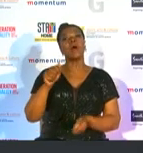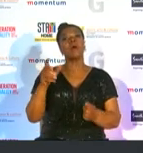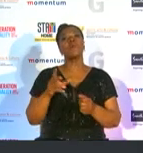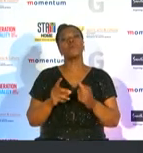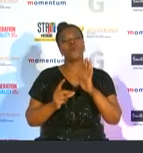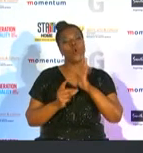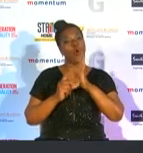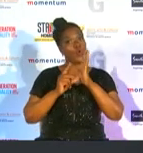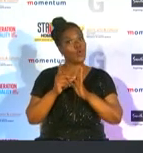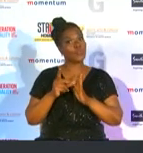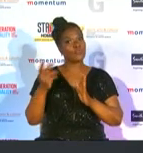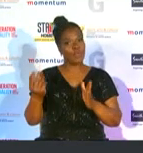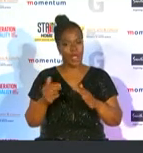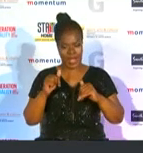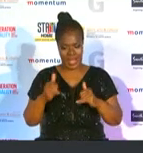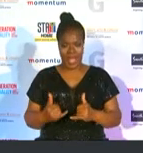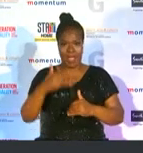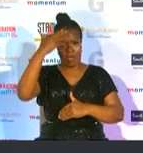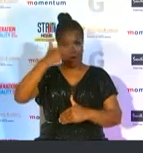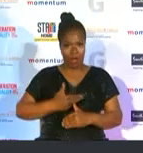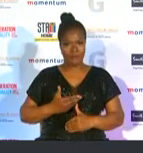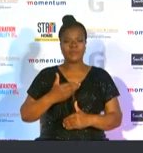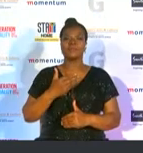the diverse team of strong players come together on the court